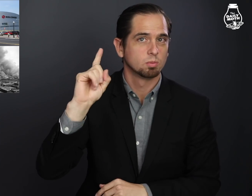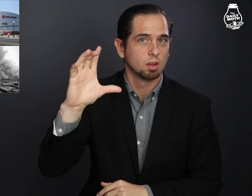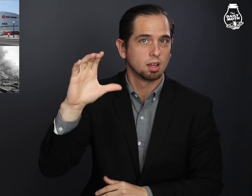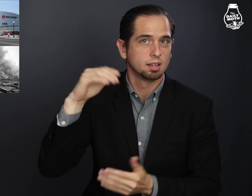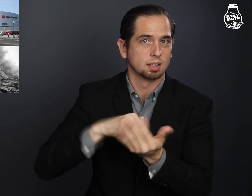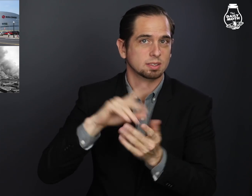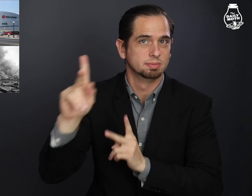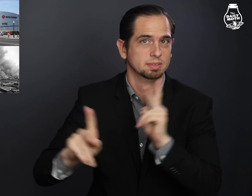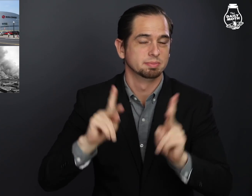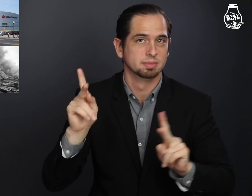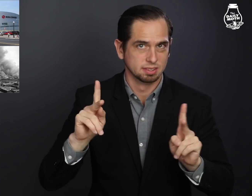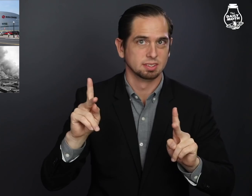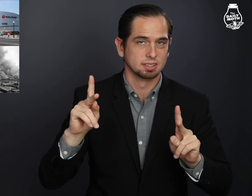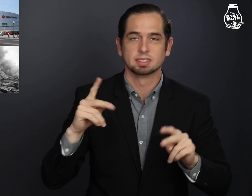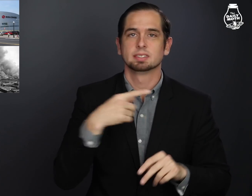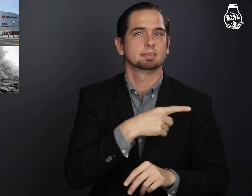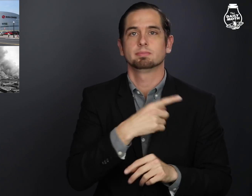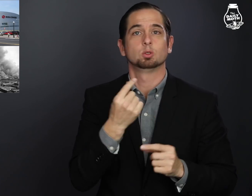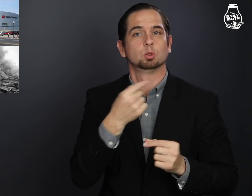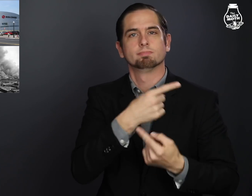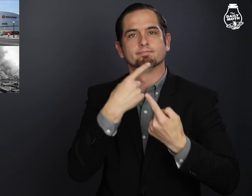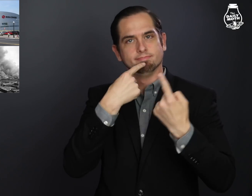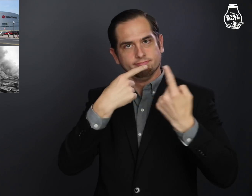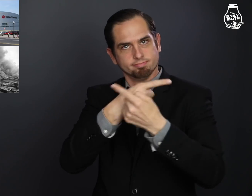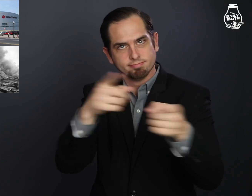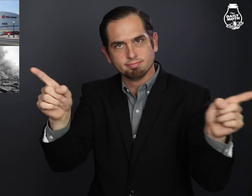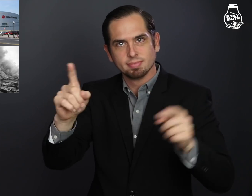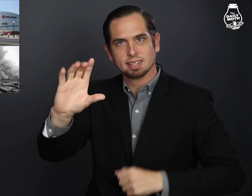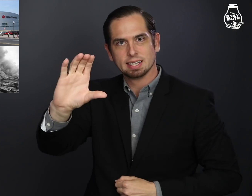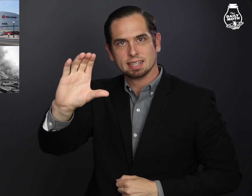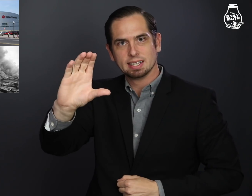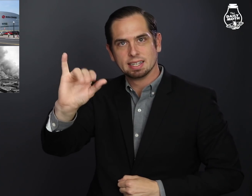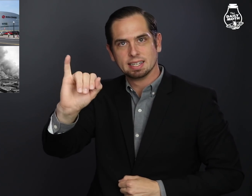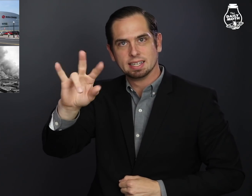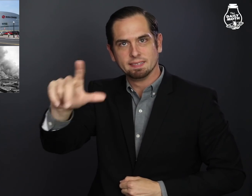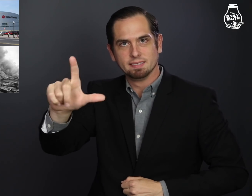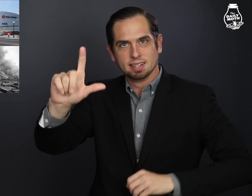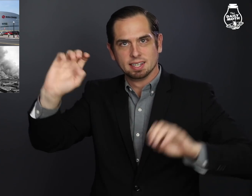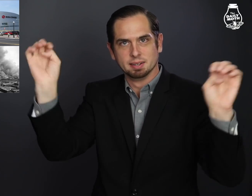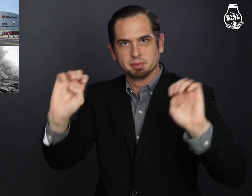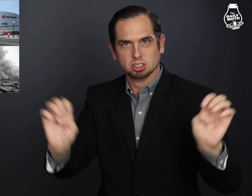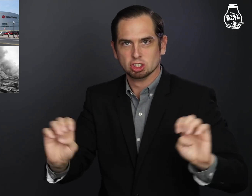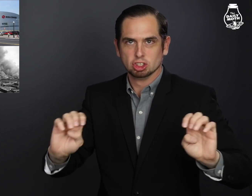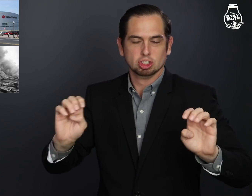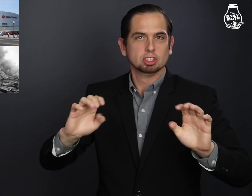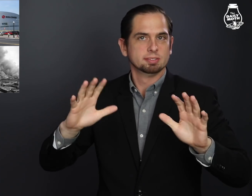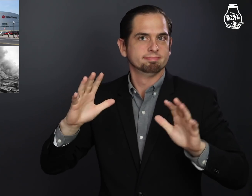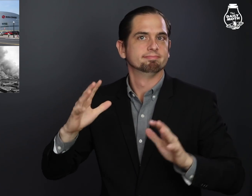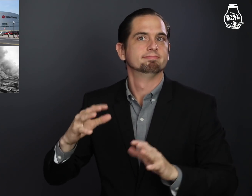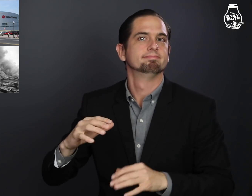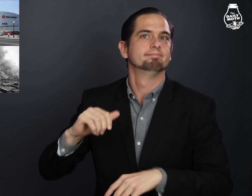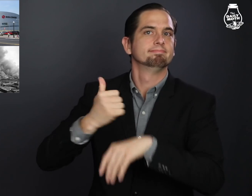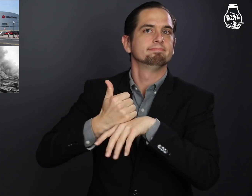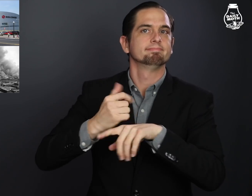than 100,000 people, declared a civil emergency,